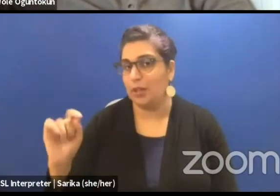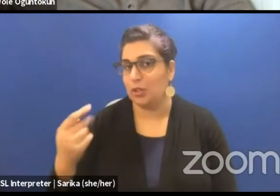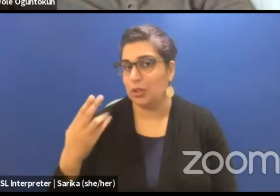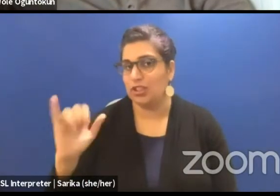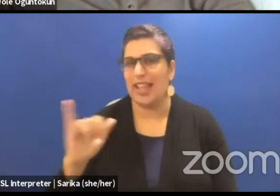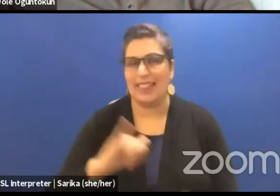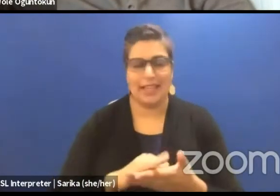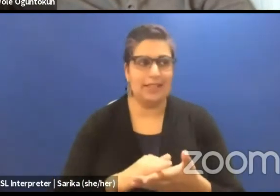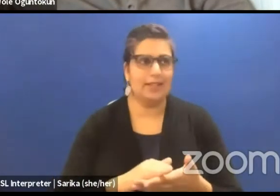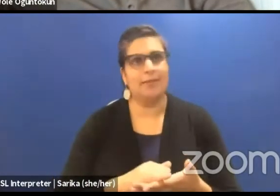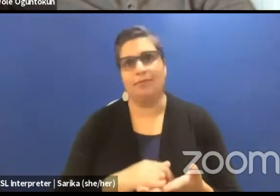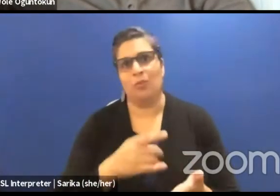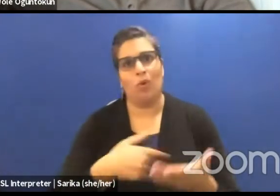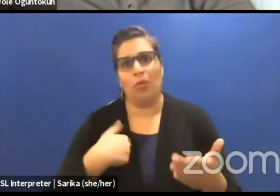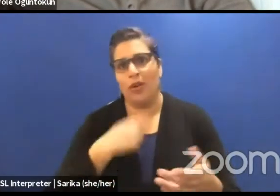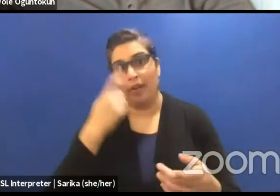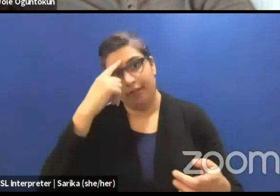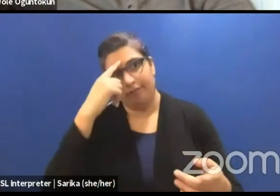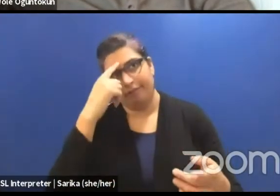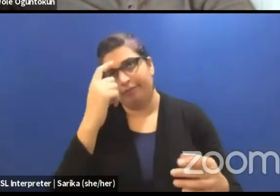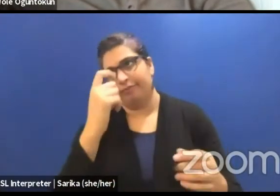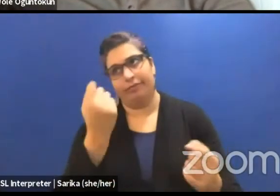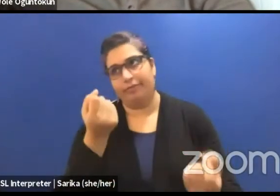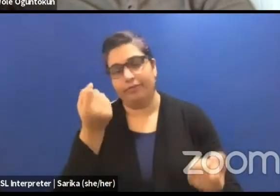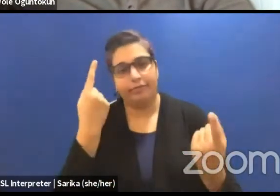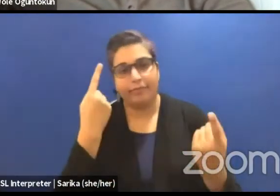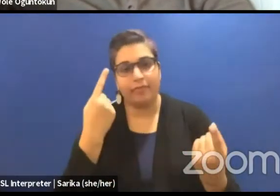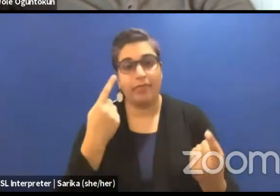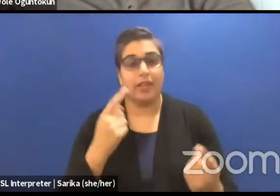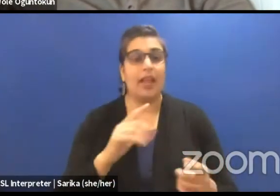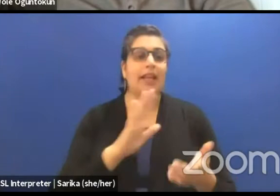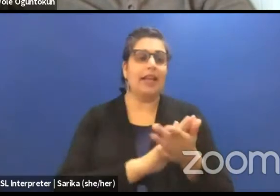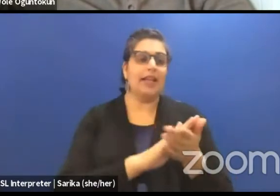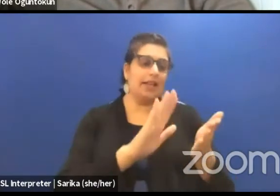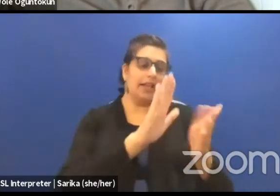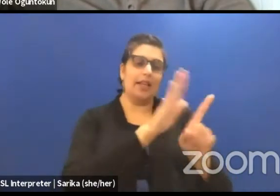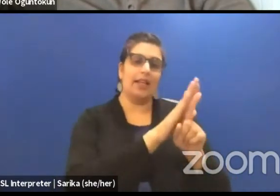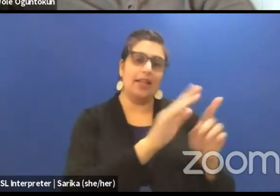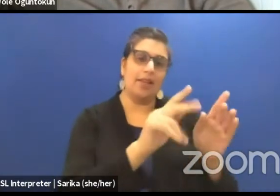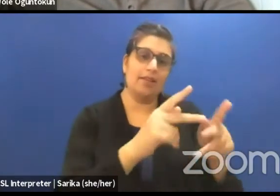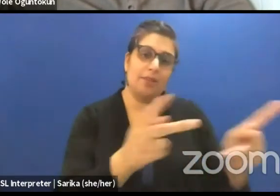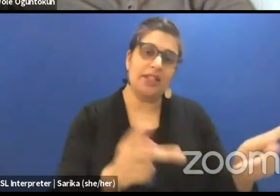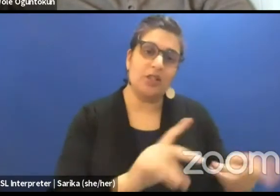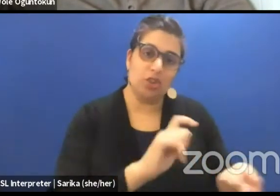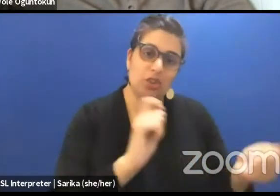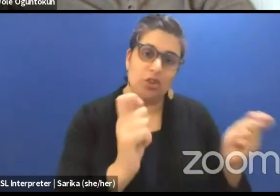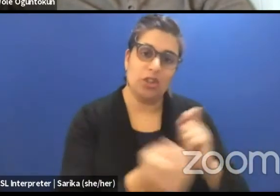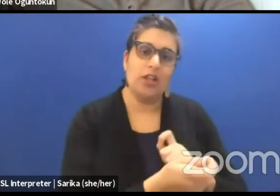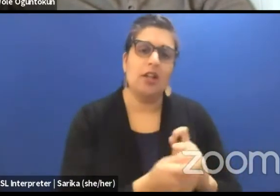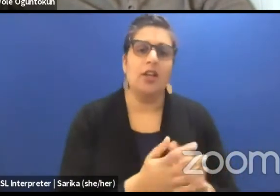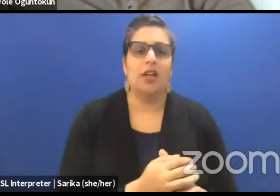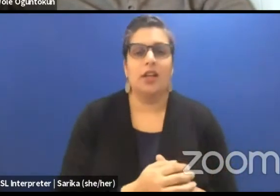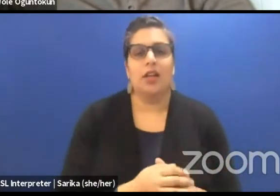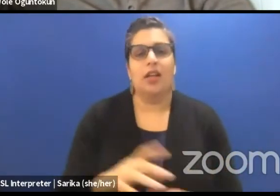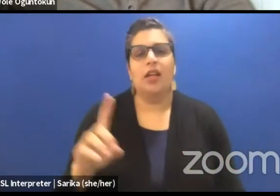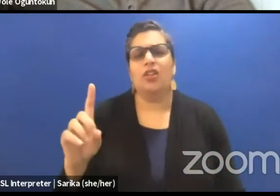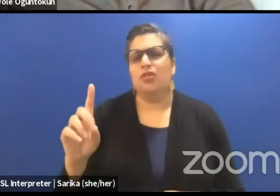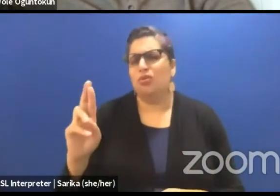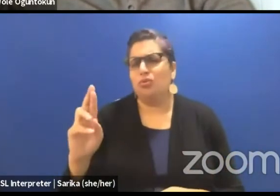And his position changed, title so in the beginning was called, "The Dramatic Judge." (Adham speaks in a foreign language) In German.